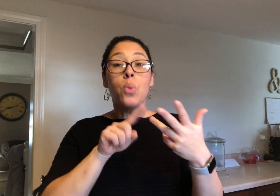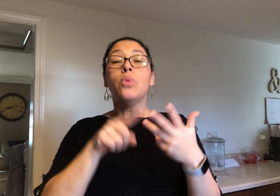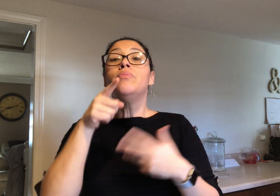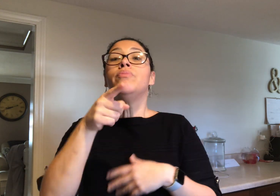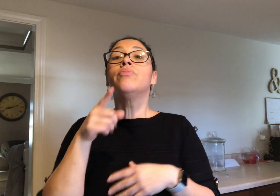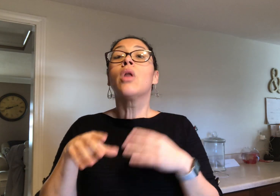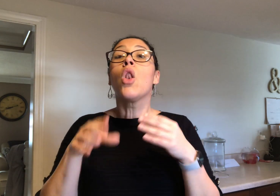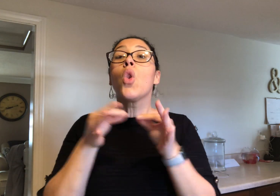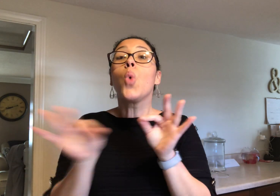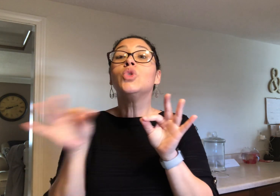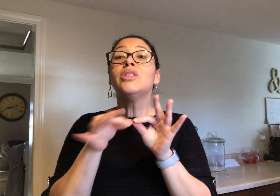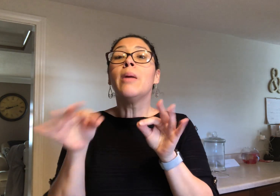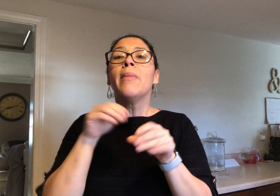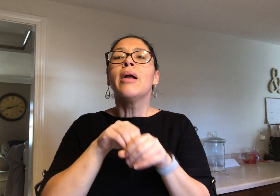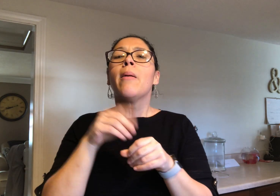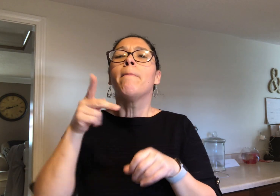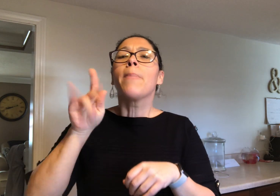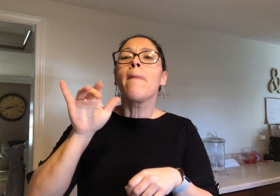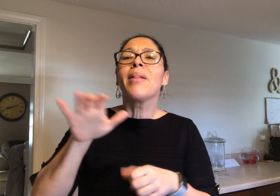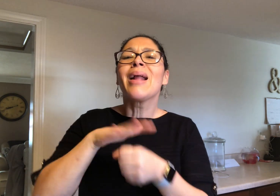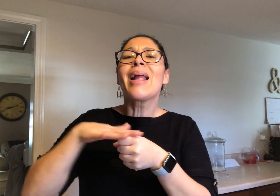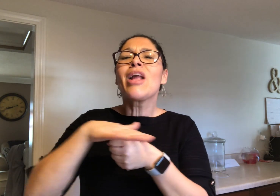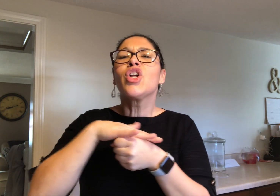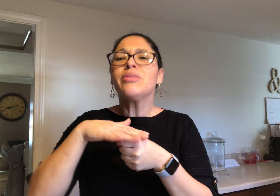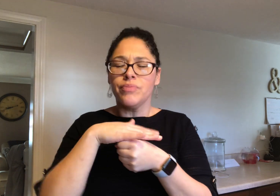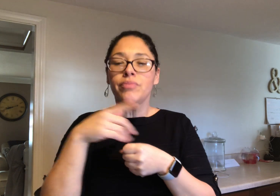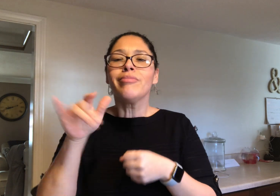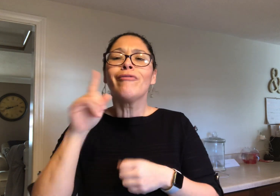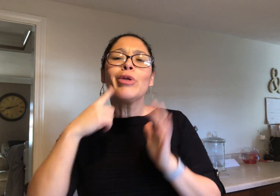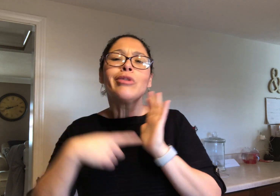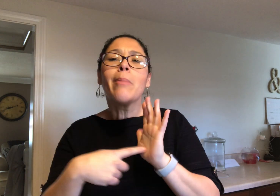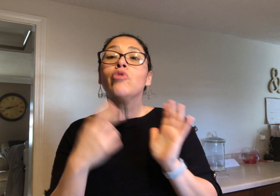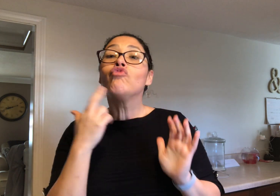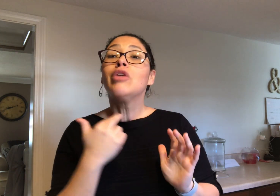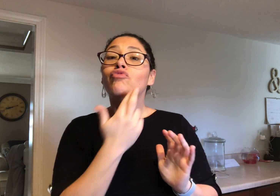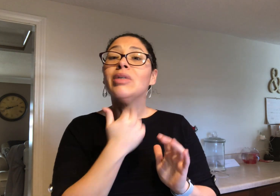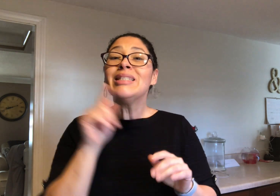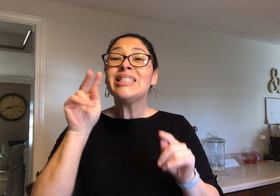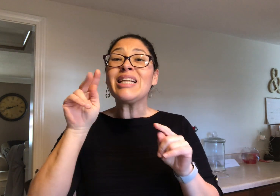An Act Concerning Public Places Requiring Captioning to be Enabled on Televisions in the Places of Public Accommodations.